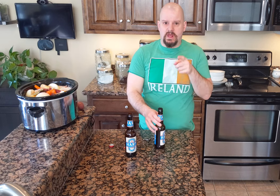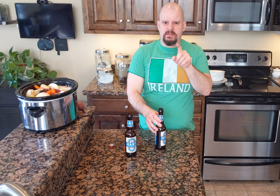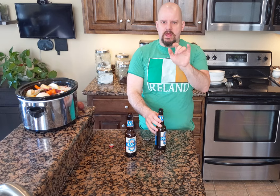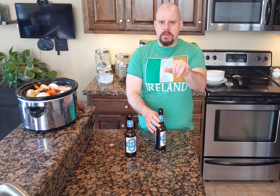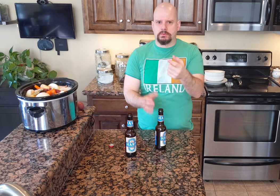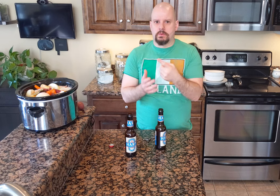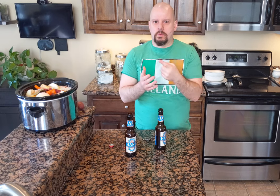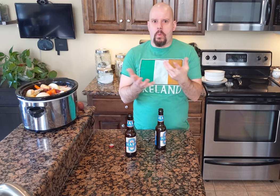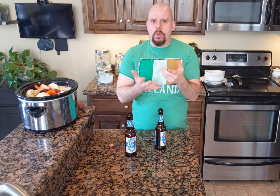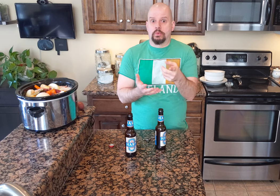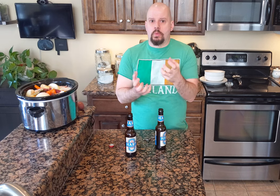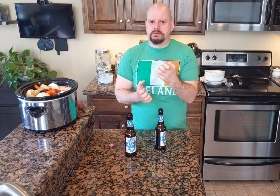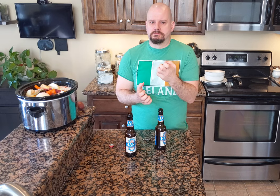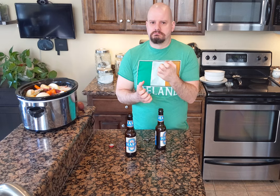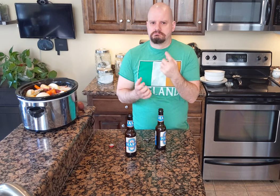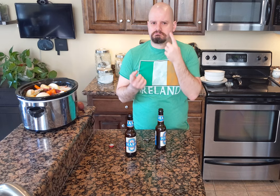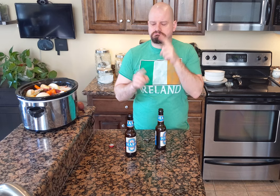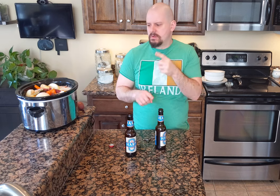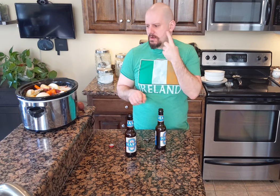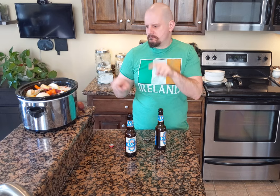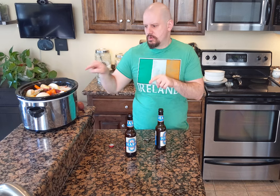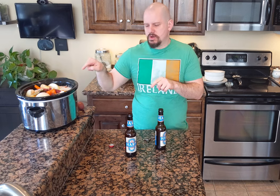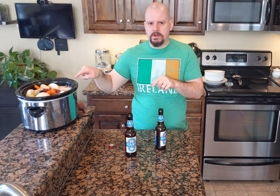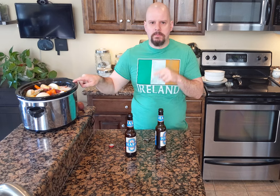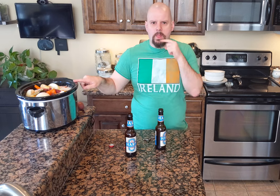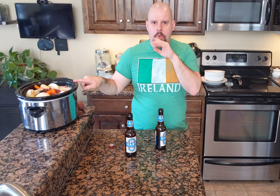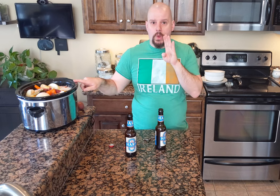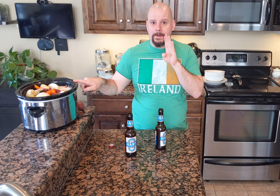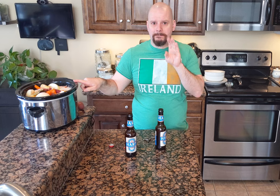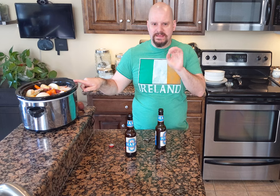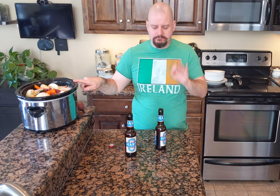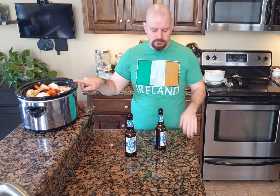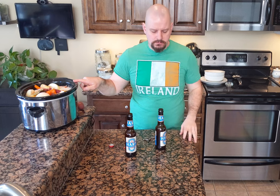This is what you want to go well with corned beef.